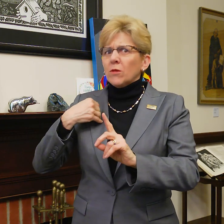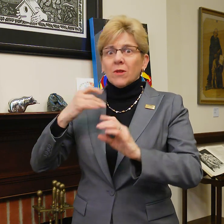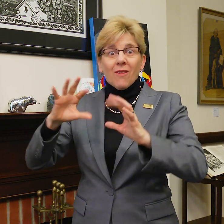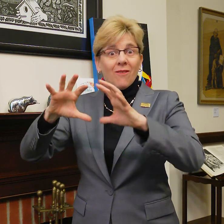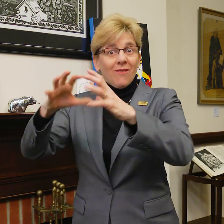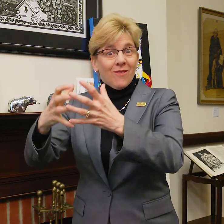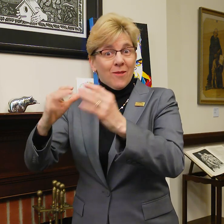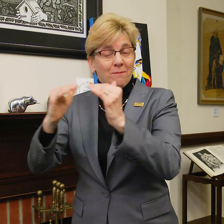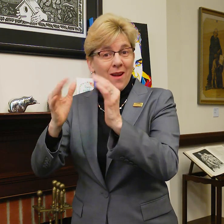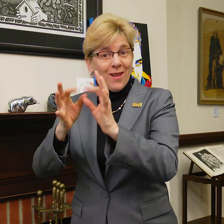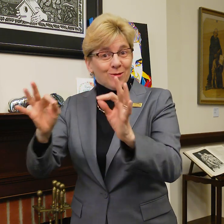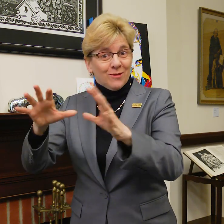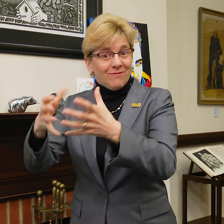The members include: